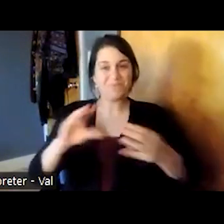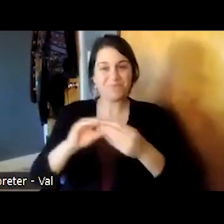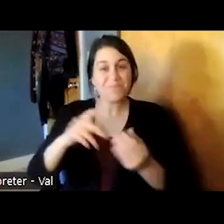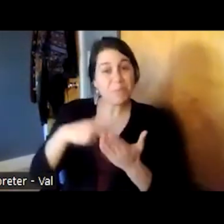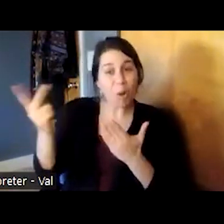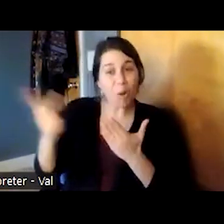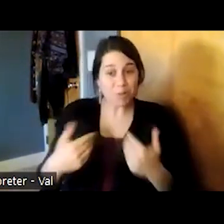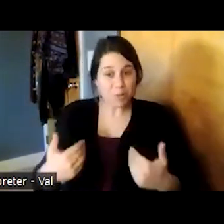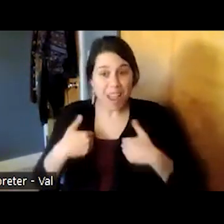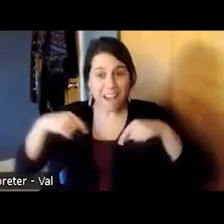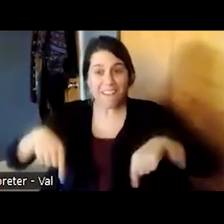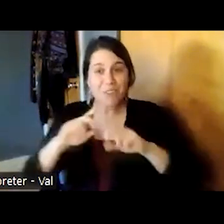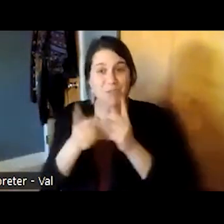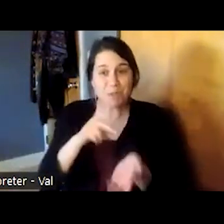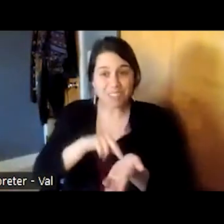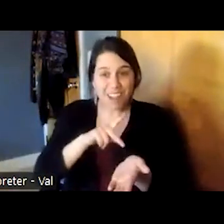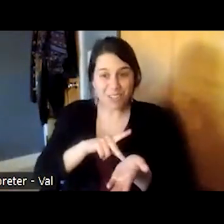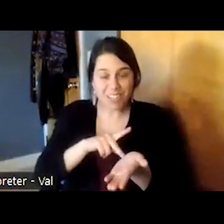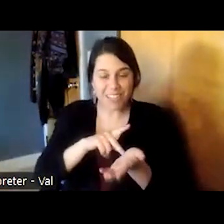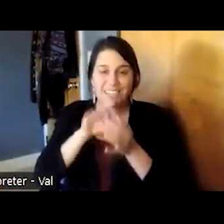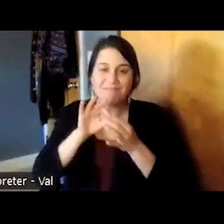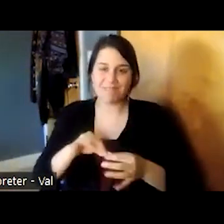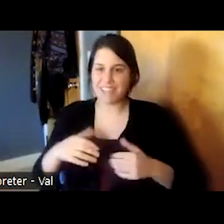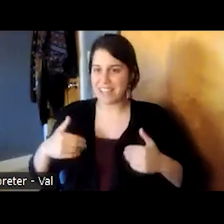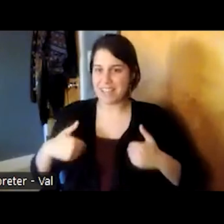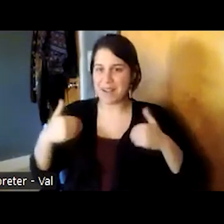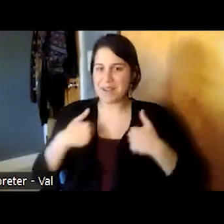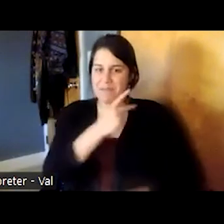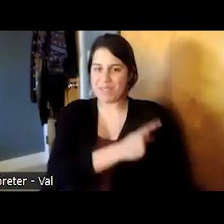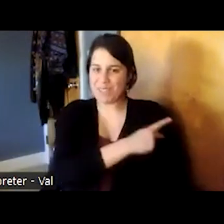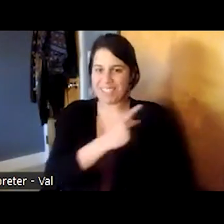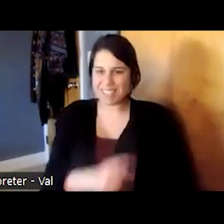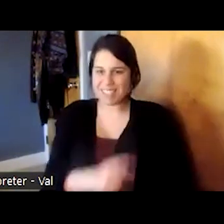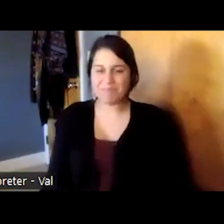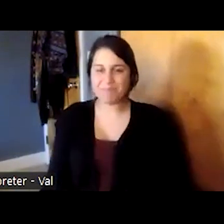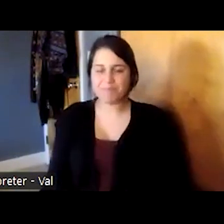department of psychiatry related to our youngest patients some people are confused by the idea of